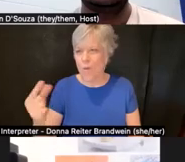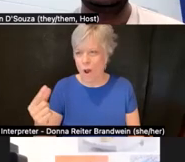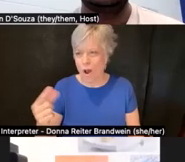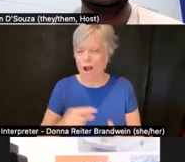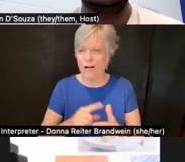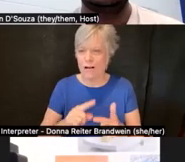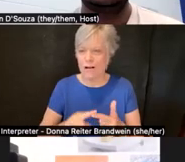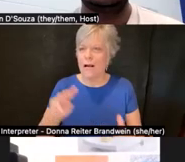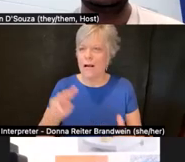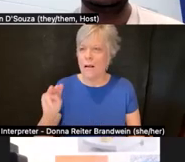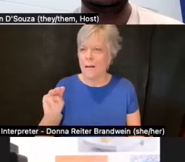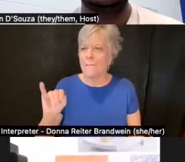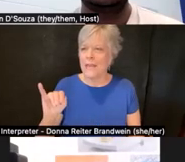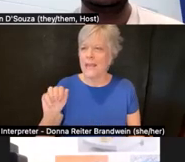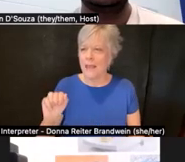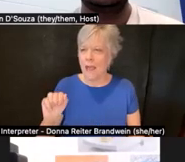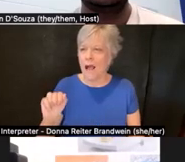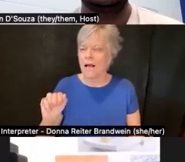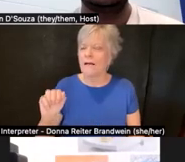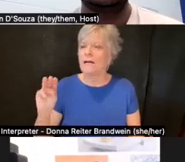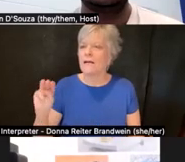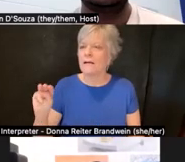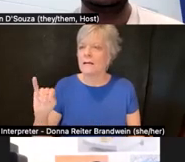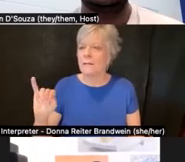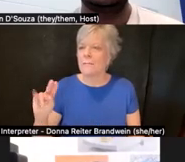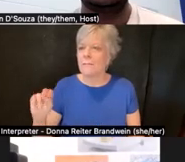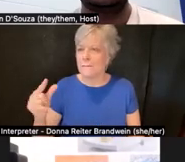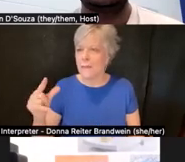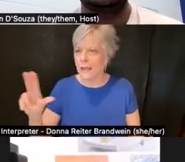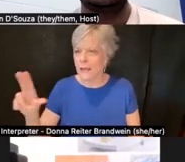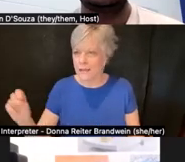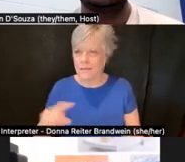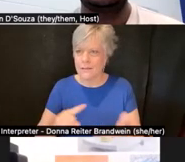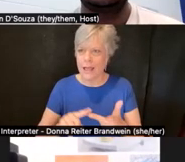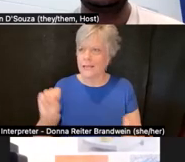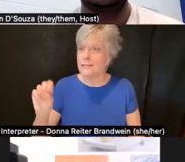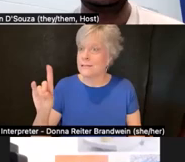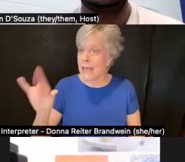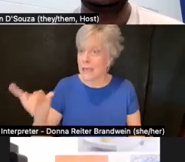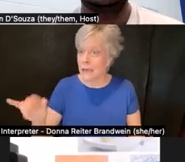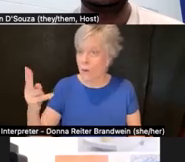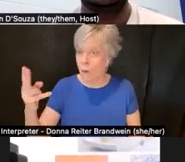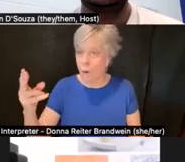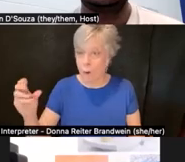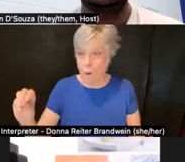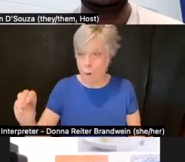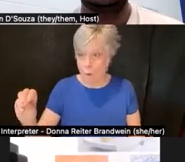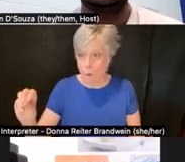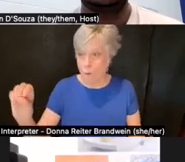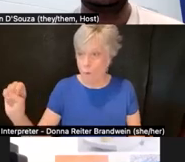And I just want to give enormous gratitude to them and support from this campaign benefits